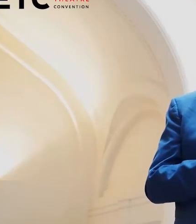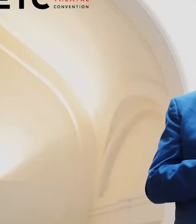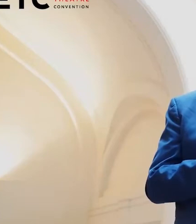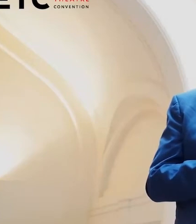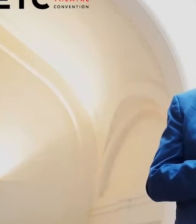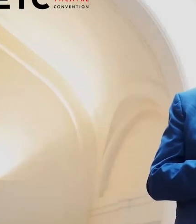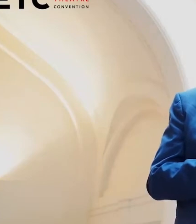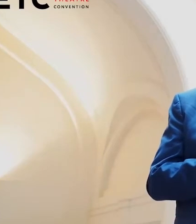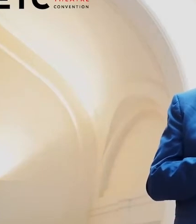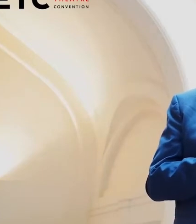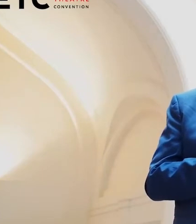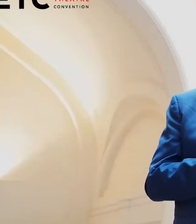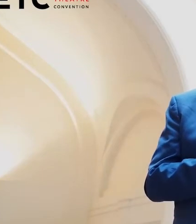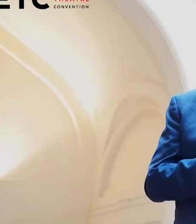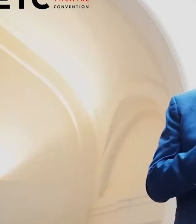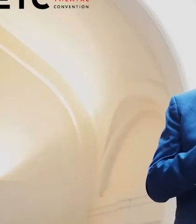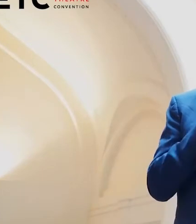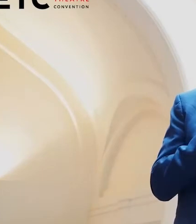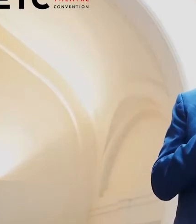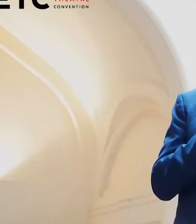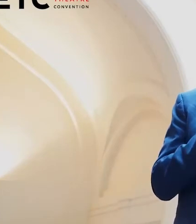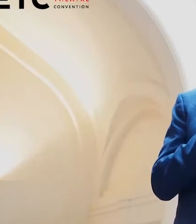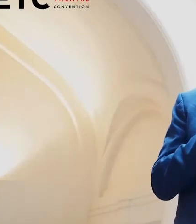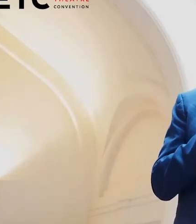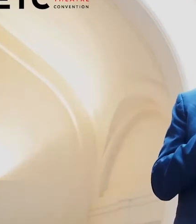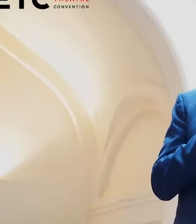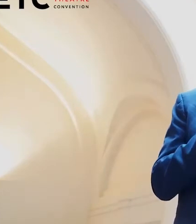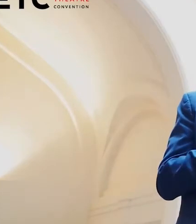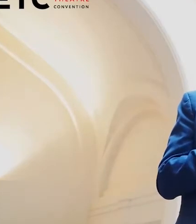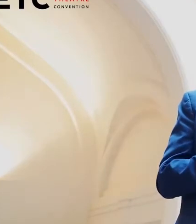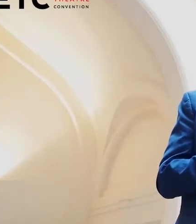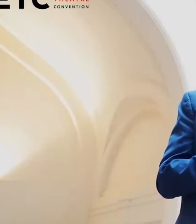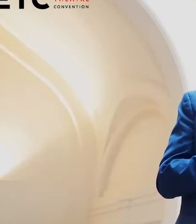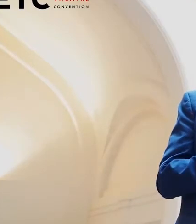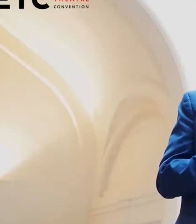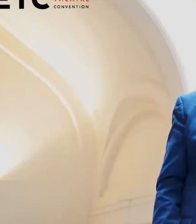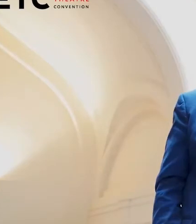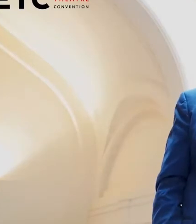I wish you all a very inspiring week of new European drama